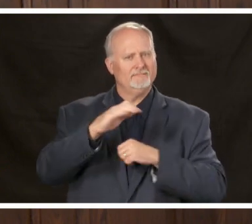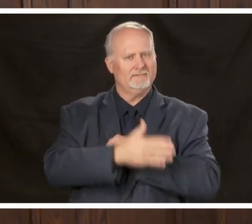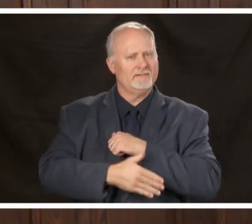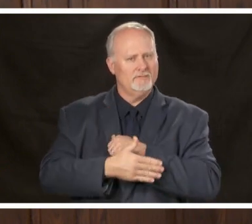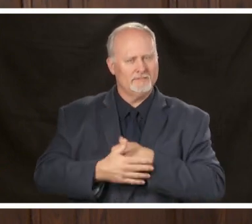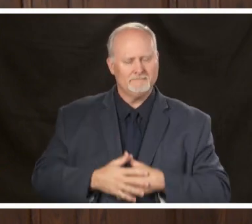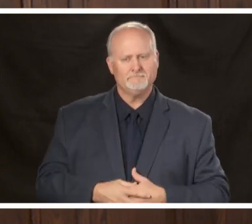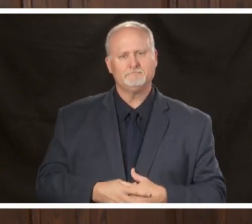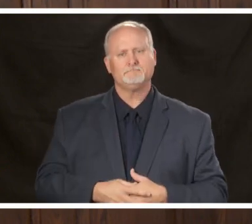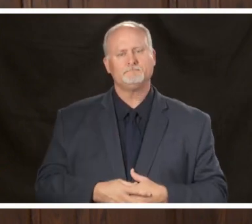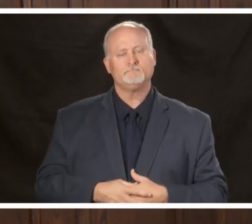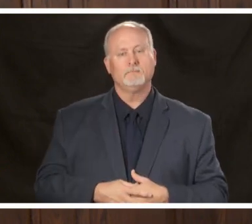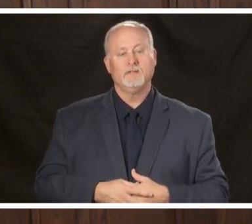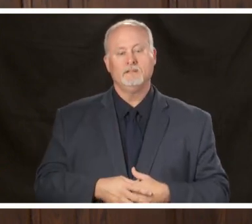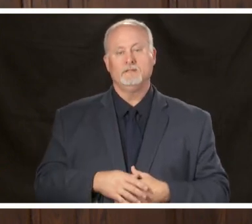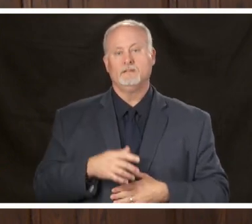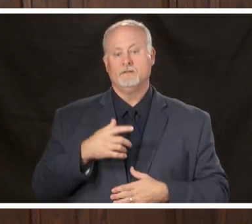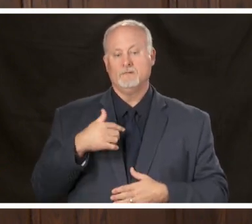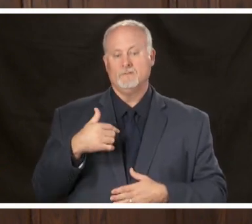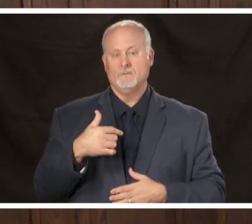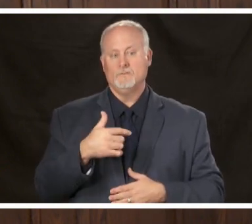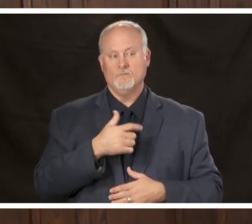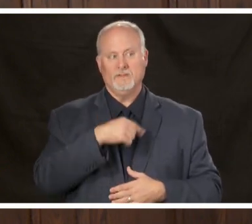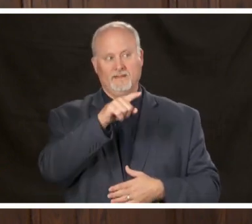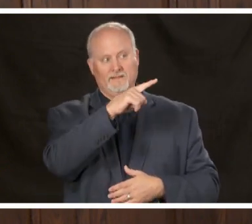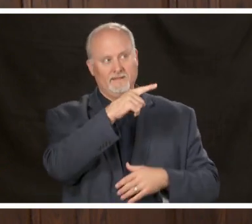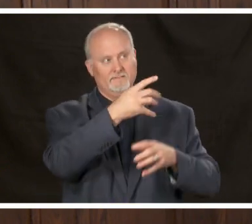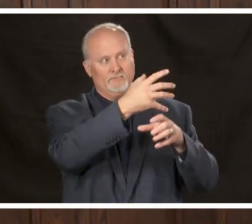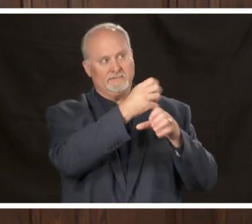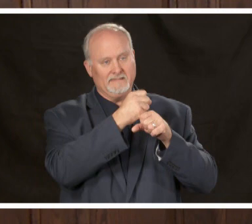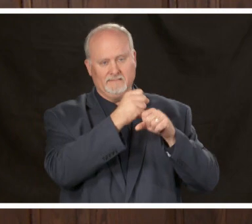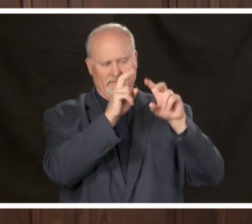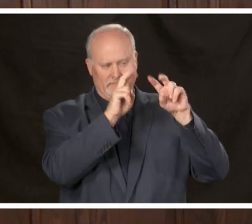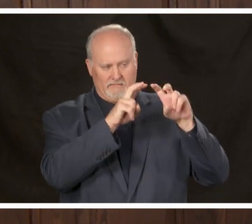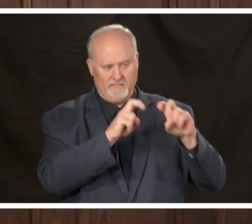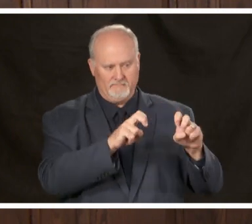we have finally received the expert statistical analysis documentation that